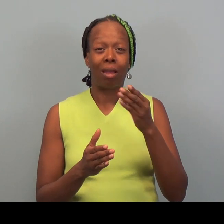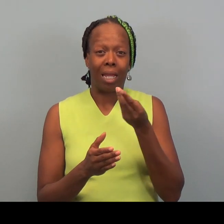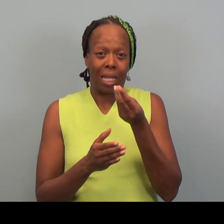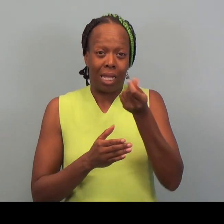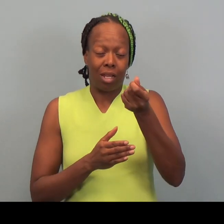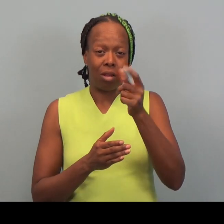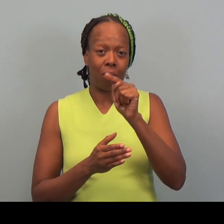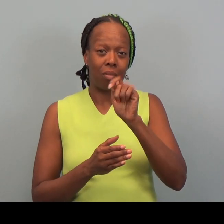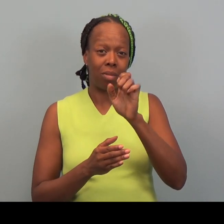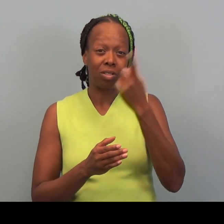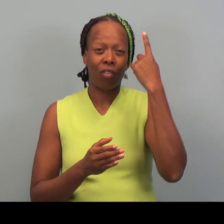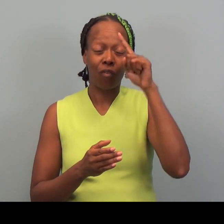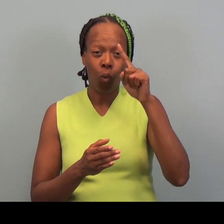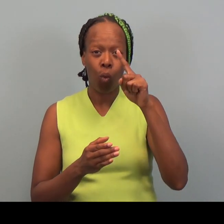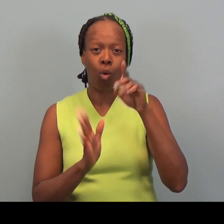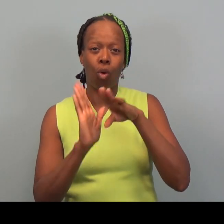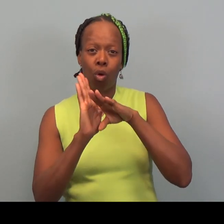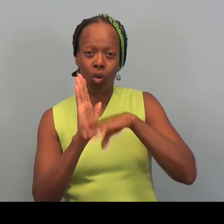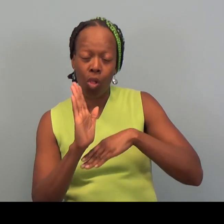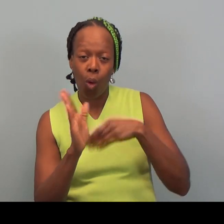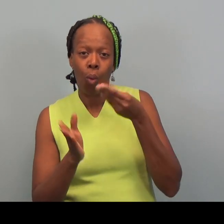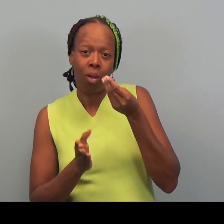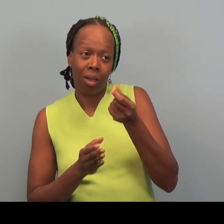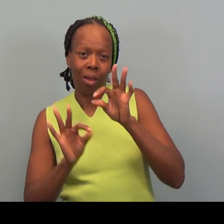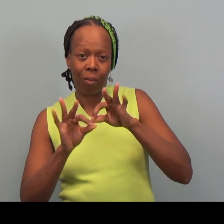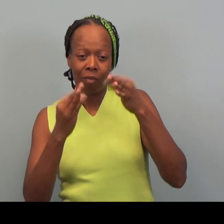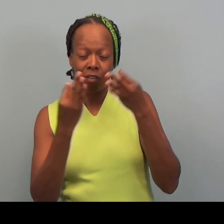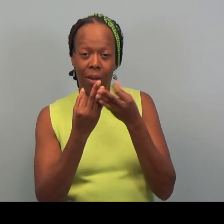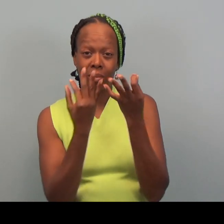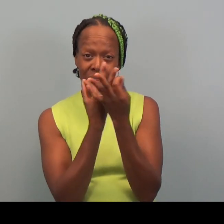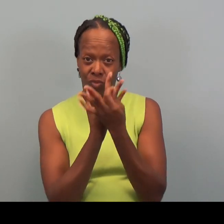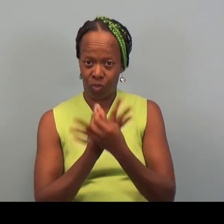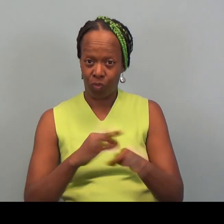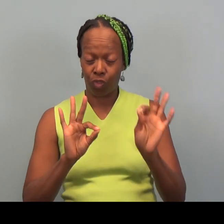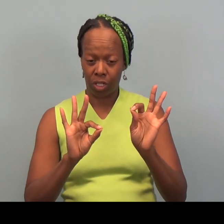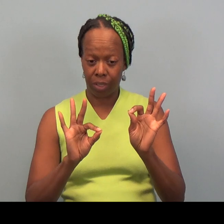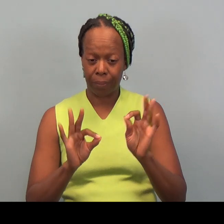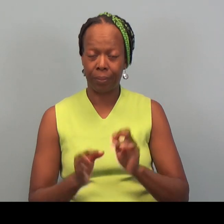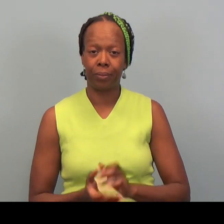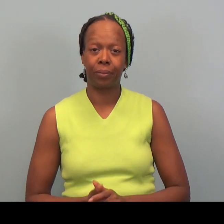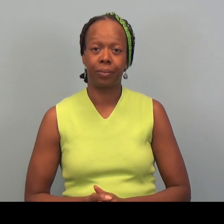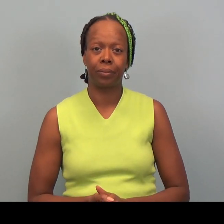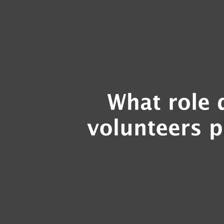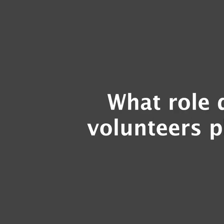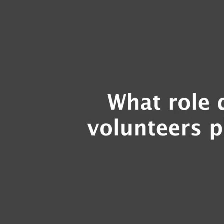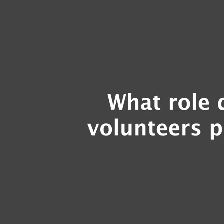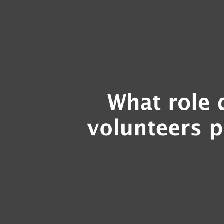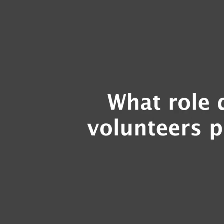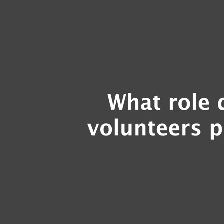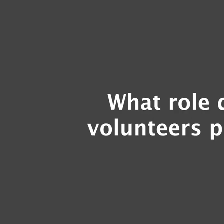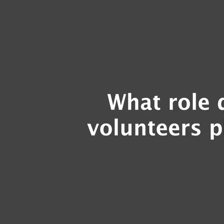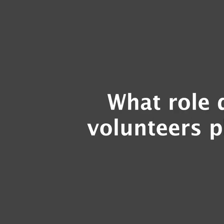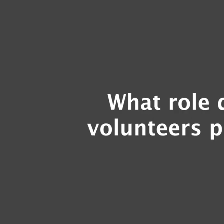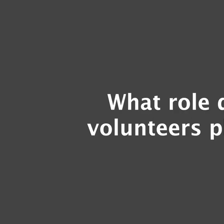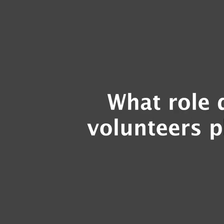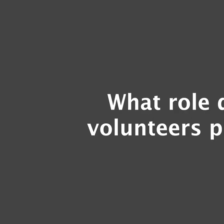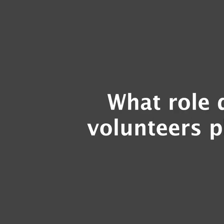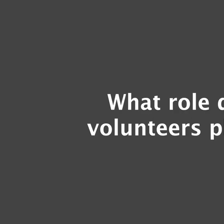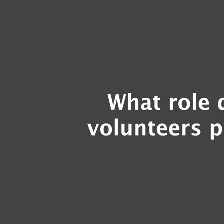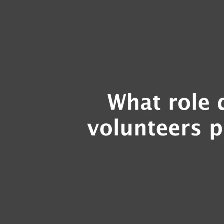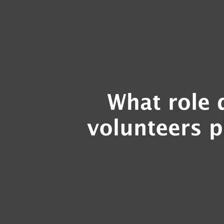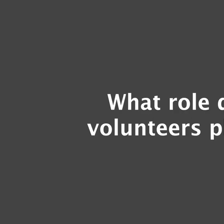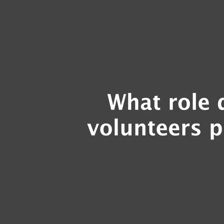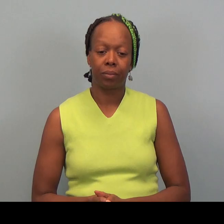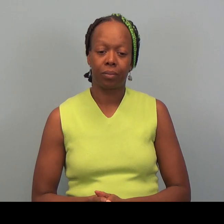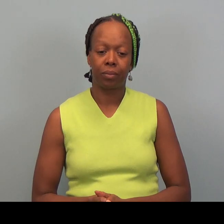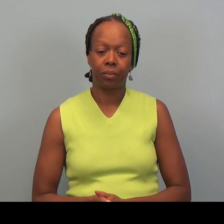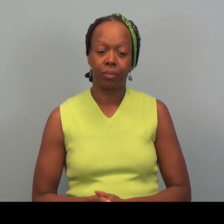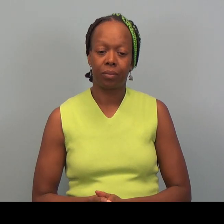for low and middle income families for free.